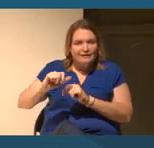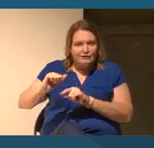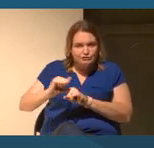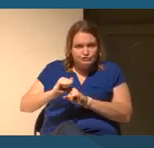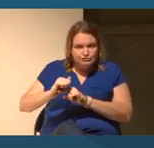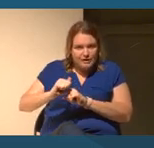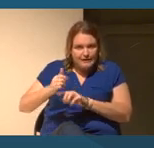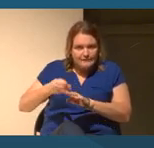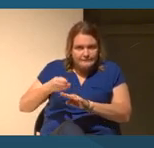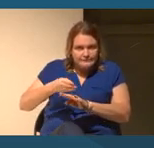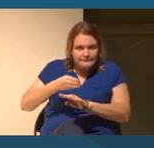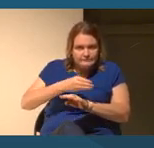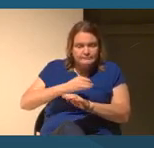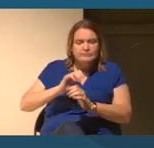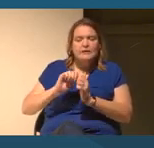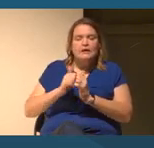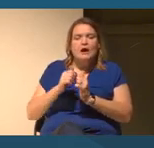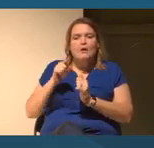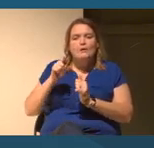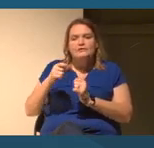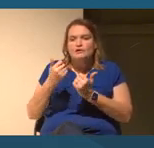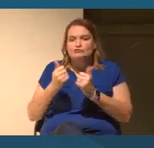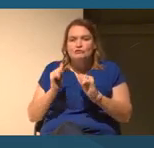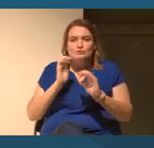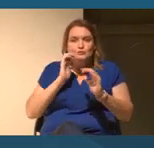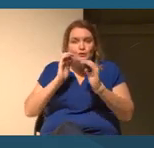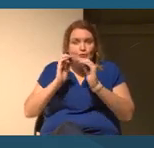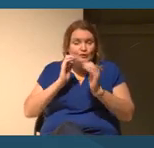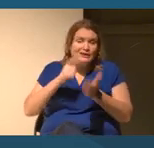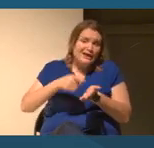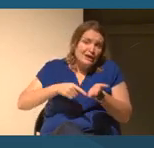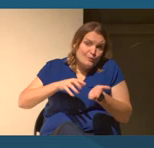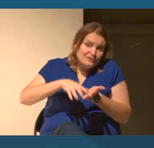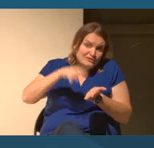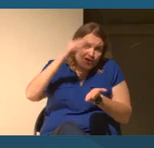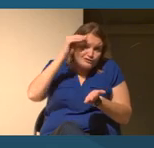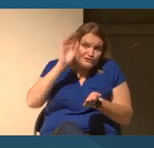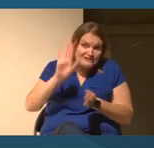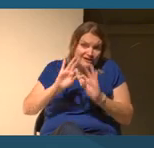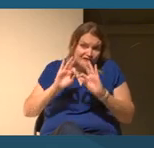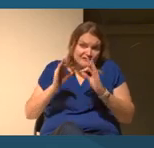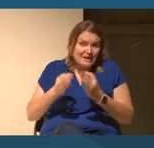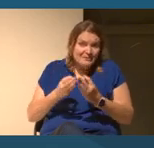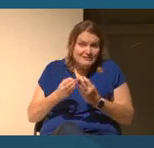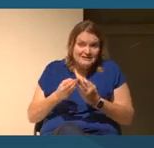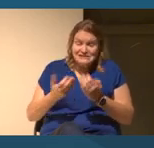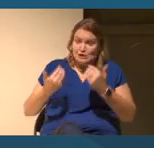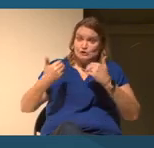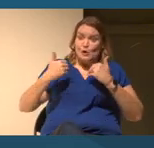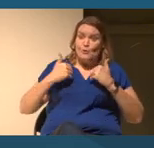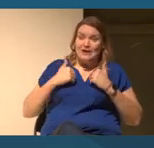were trying to communicate and what they had learned in their families. And there was shame based on lack of information.